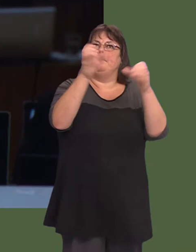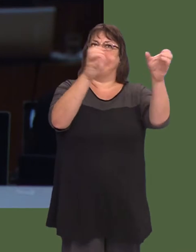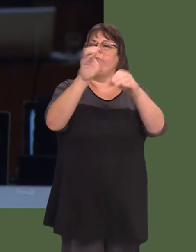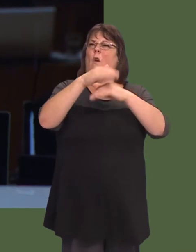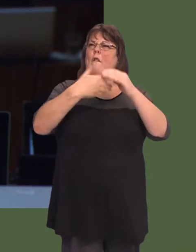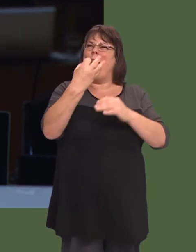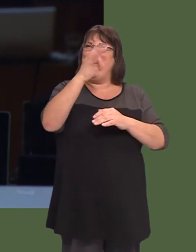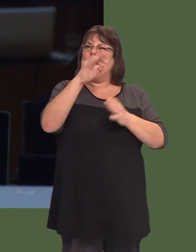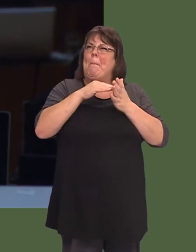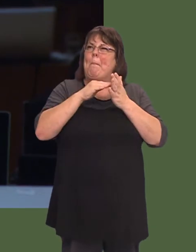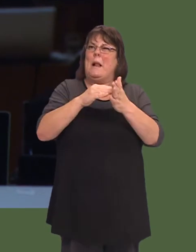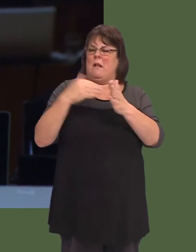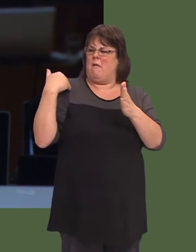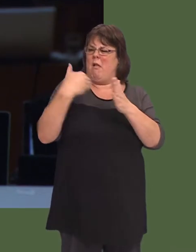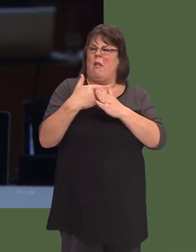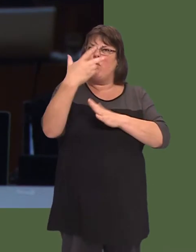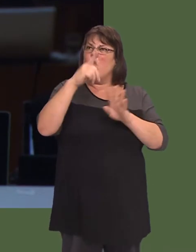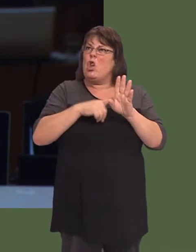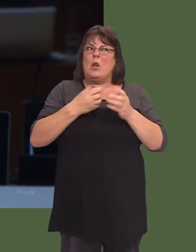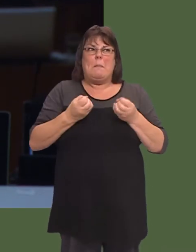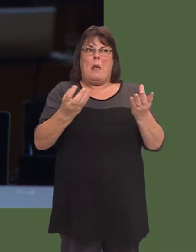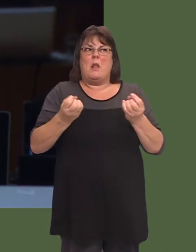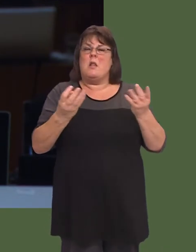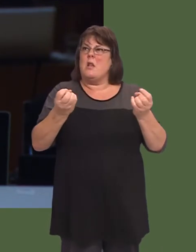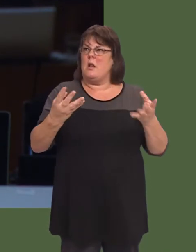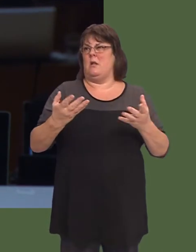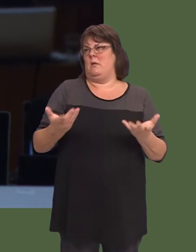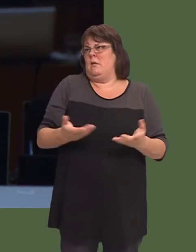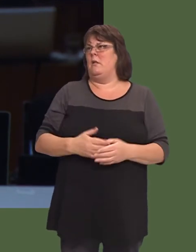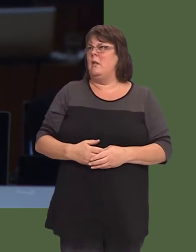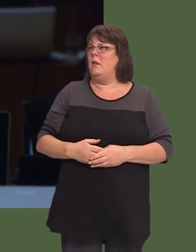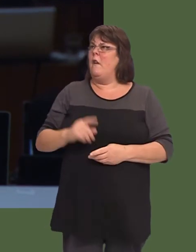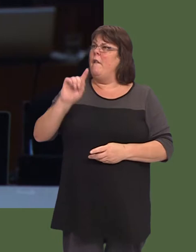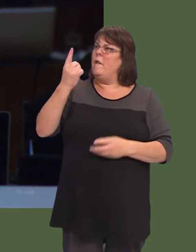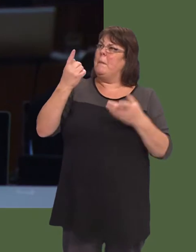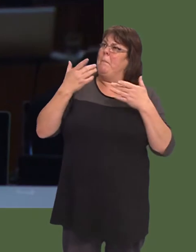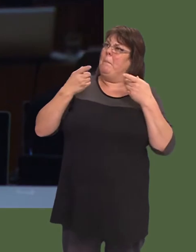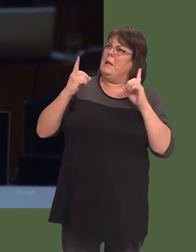Brif Weinidog, faint yn fwy o gleifion yn y gogledd ydych chi yn fodlon eu gweld ar